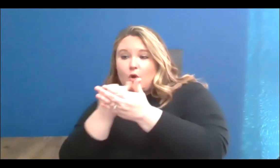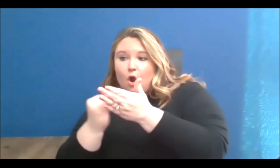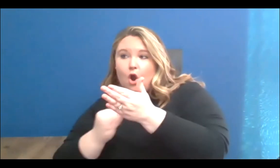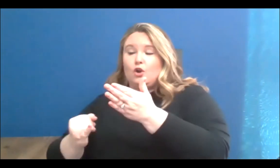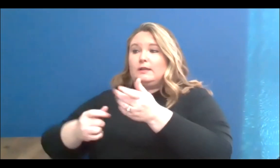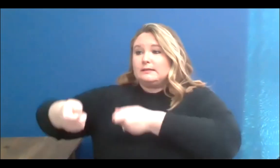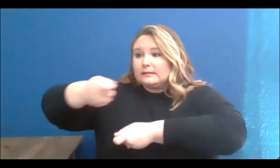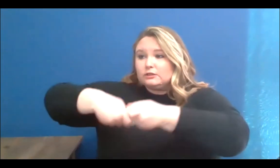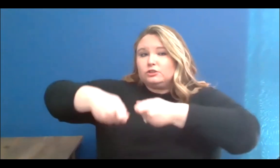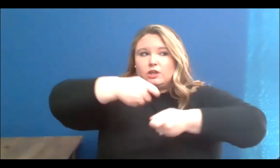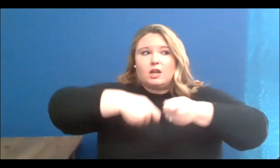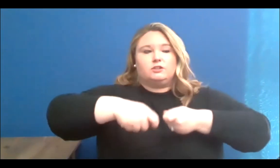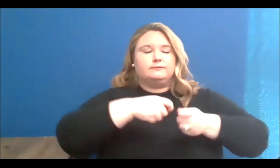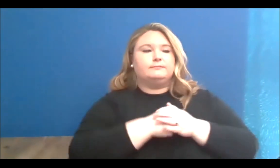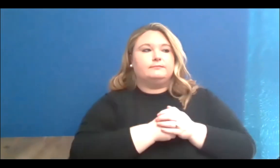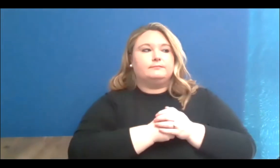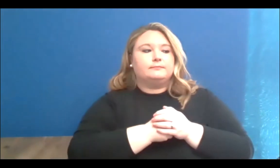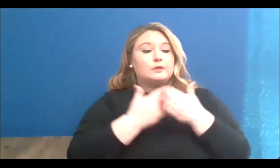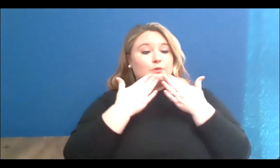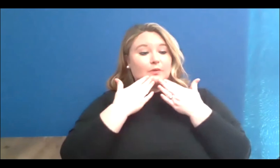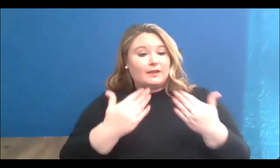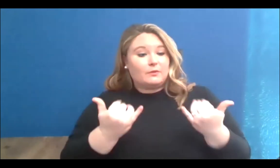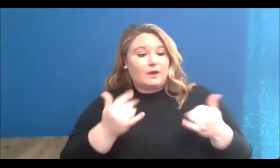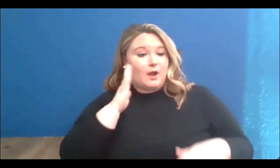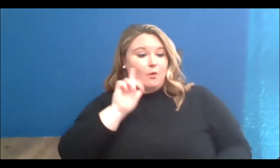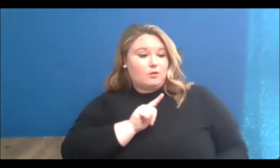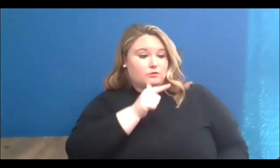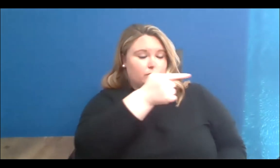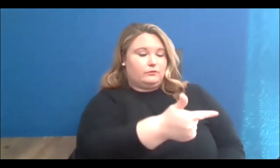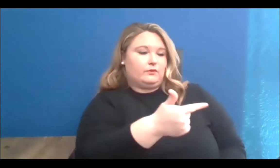Thank you and with that, i'll turn it over to my colleague Michael Hutchinson.